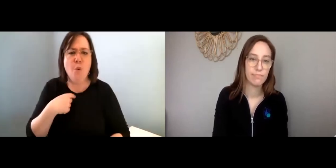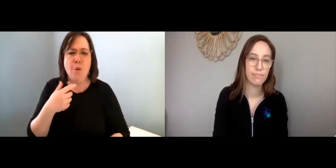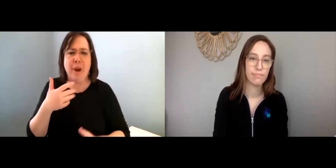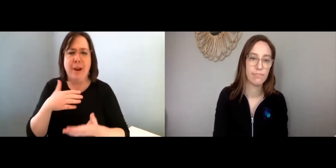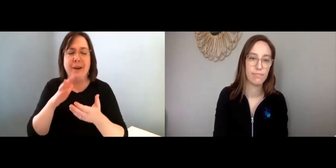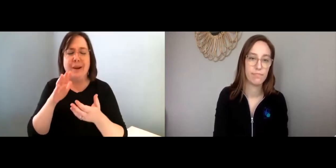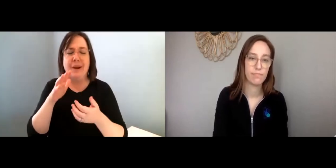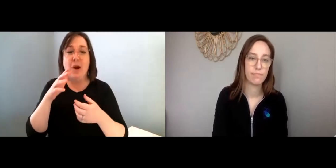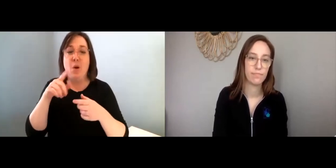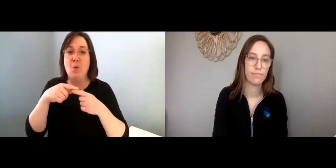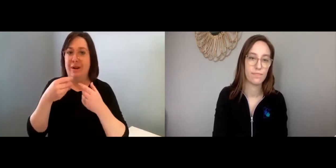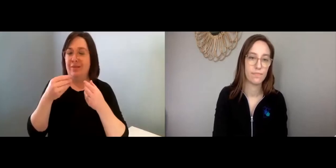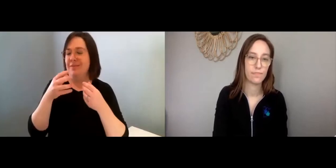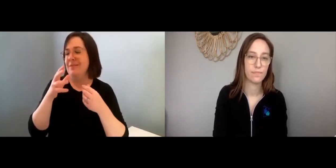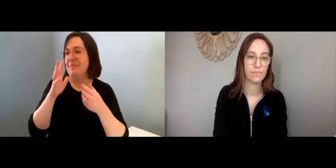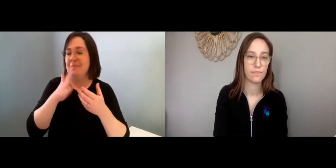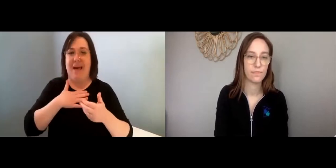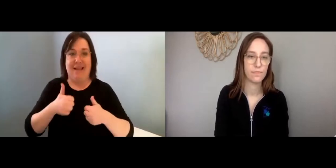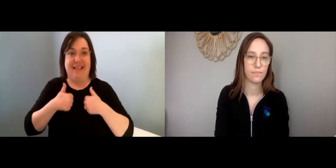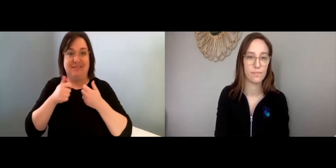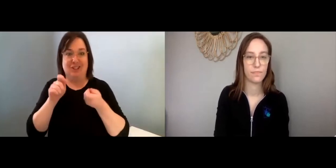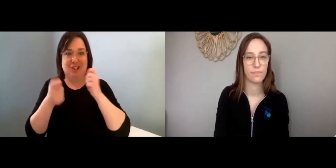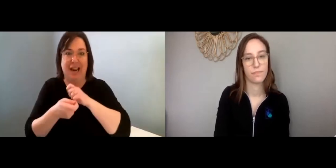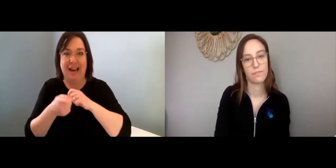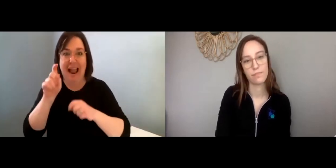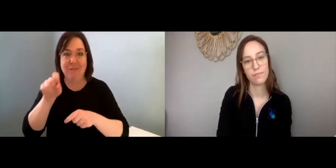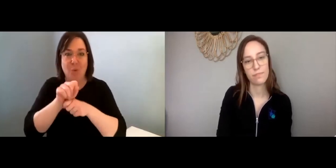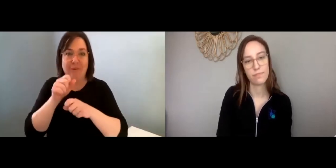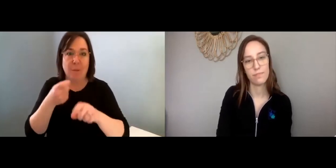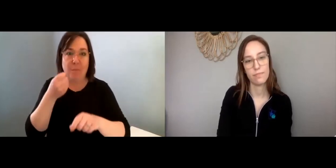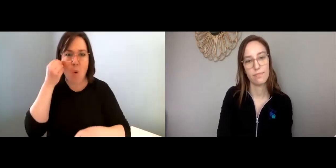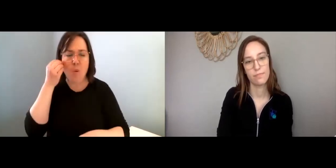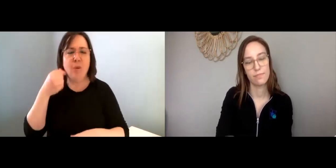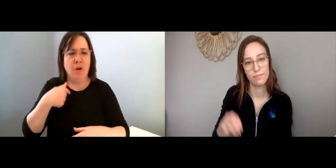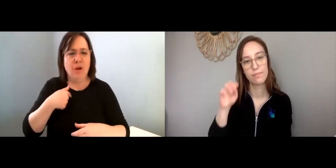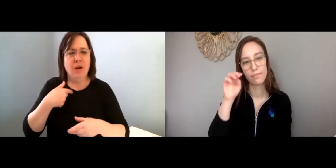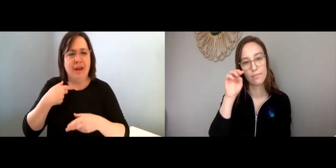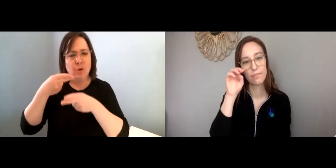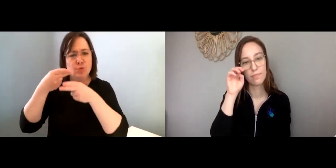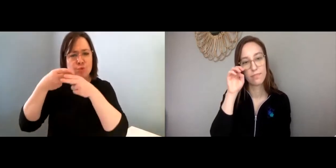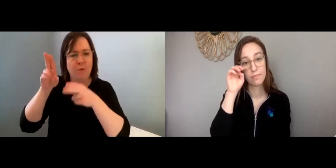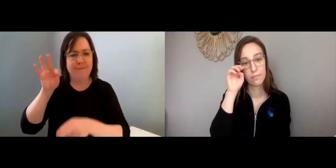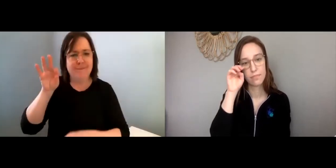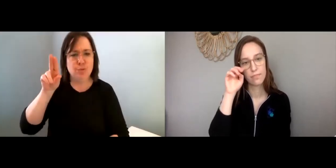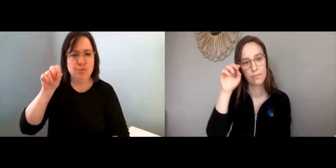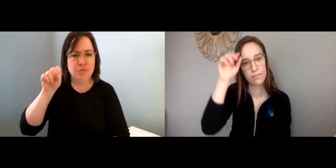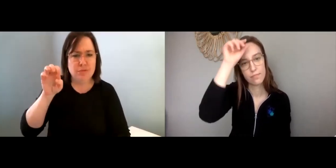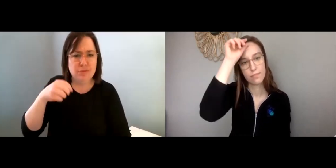For example, my life is changed and now I have to work from home.